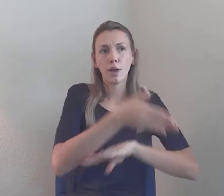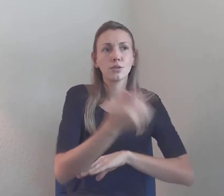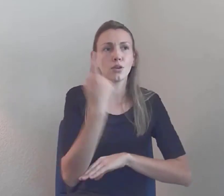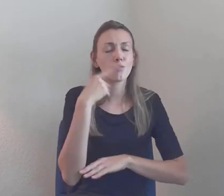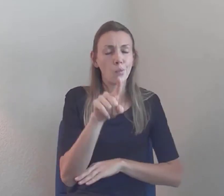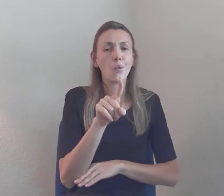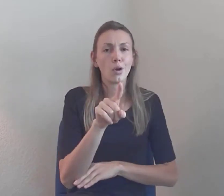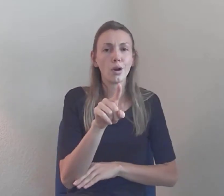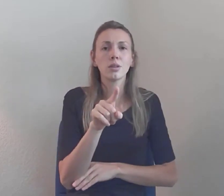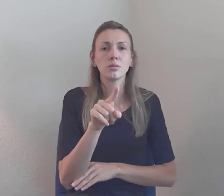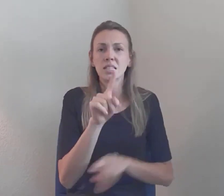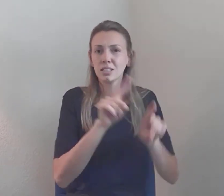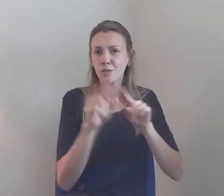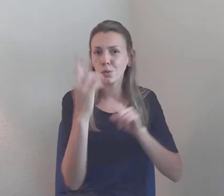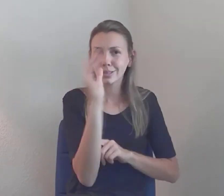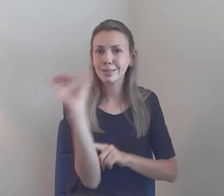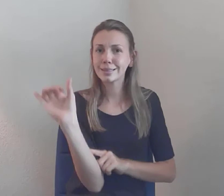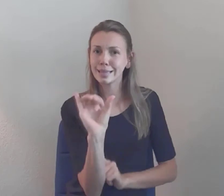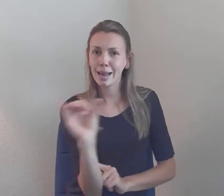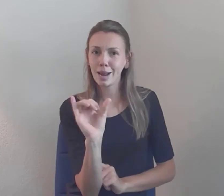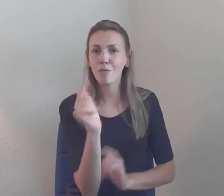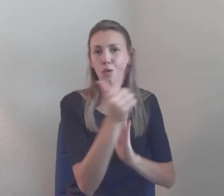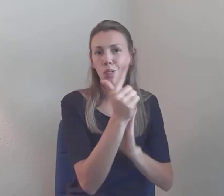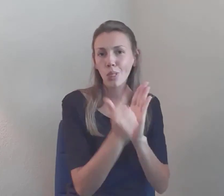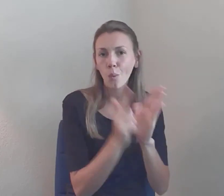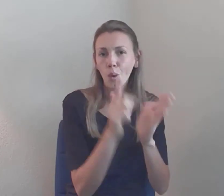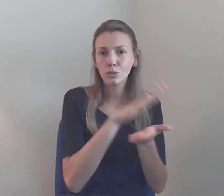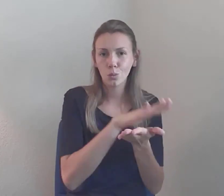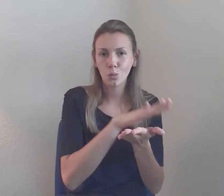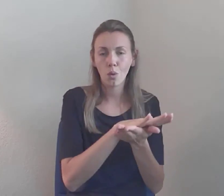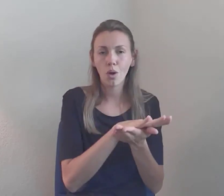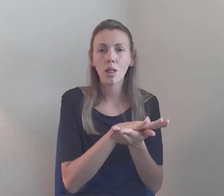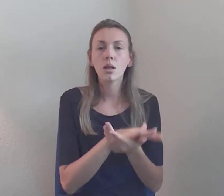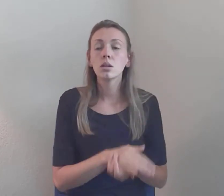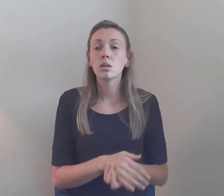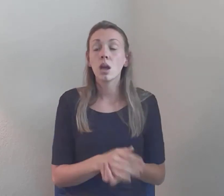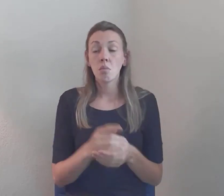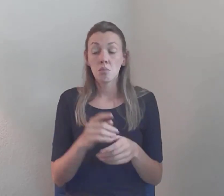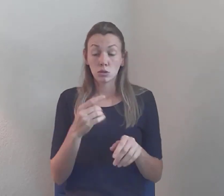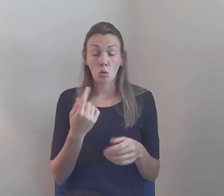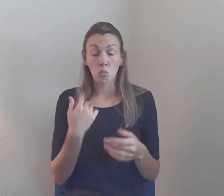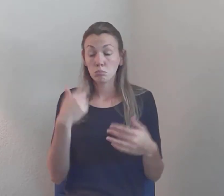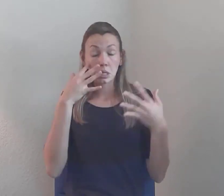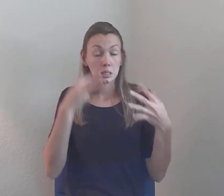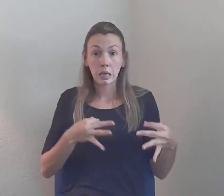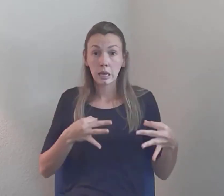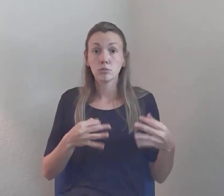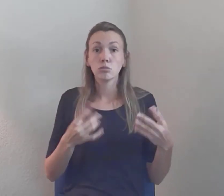state psychiatric institutions, worked on issues that impact people intellectual disabilities...